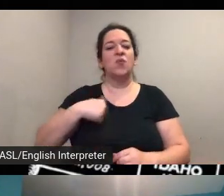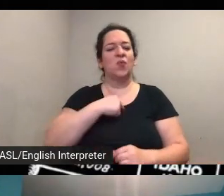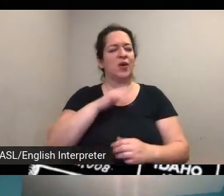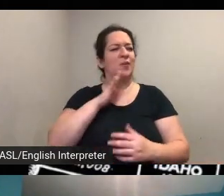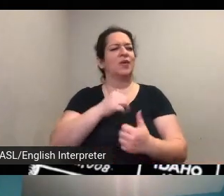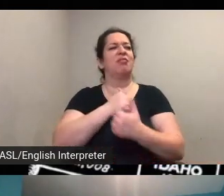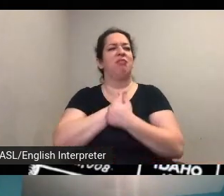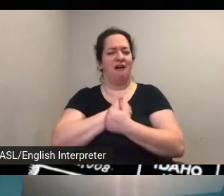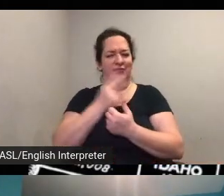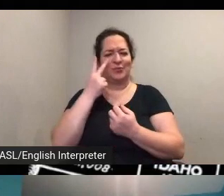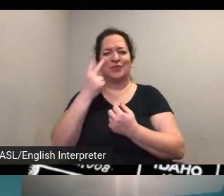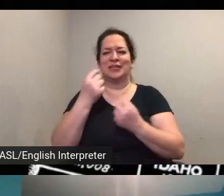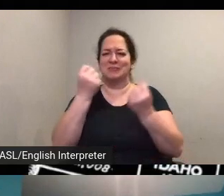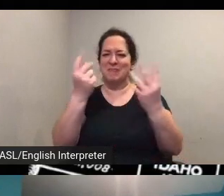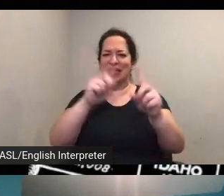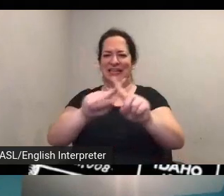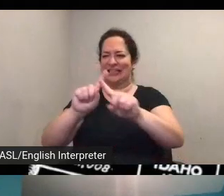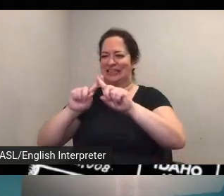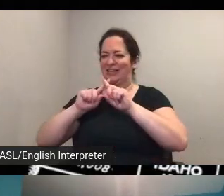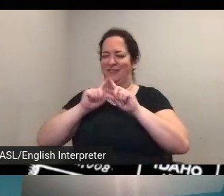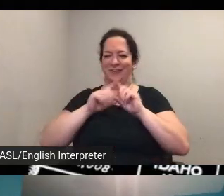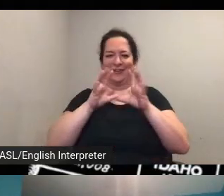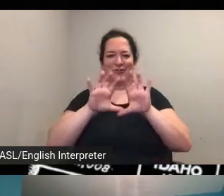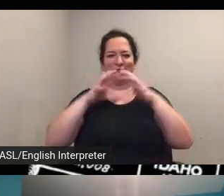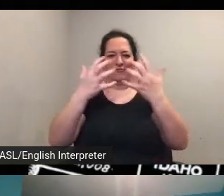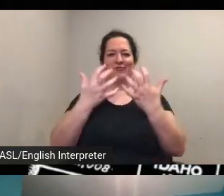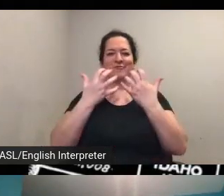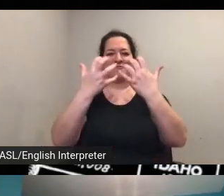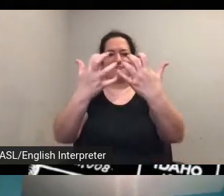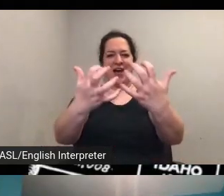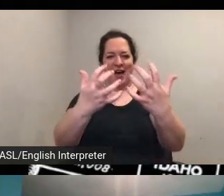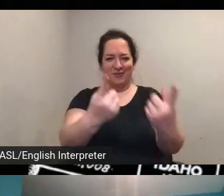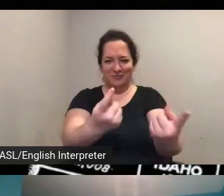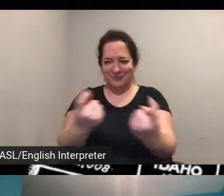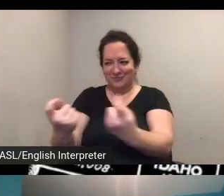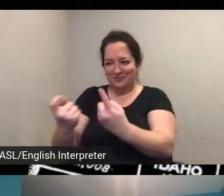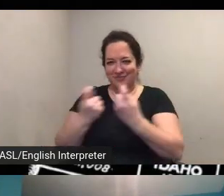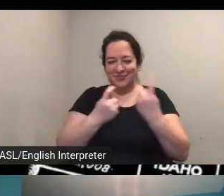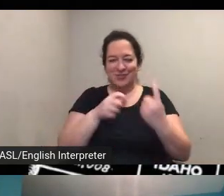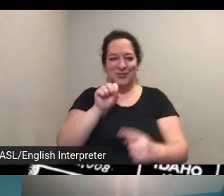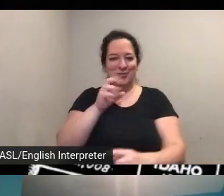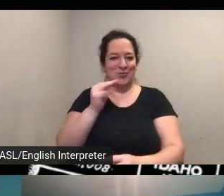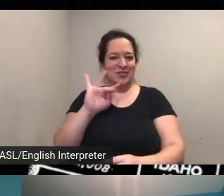kinds of different crowd sourcing and um i think as we start to collect